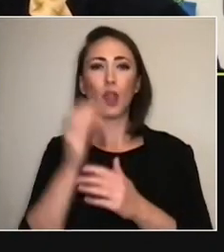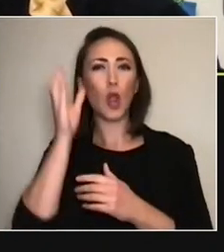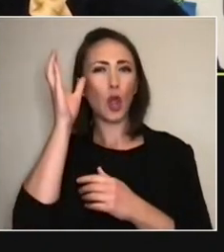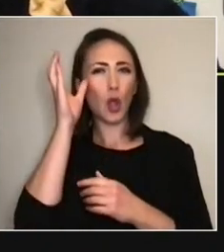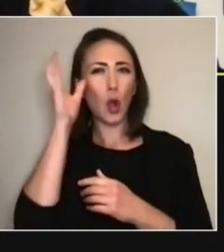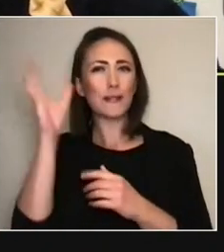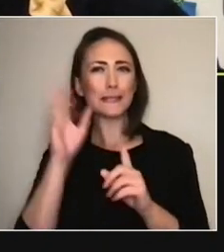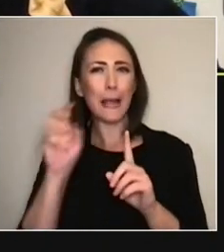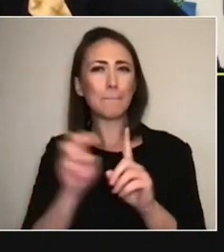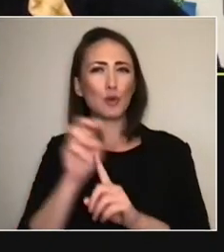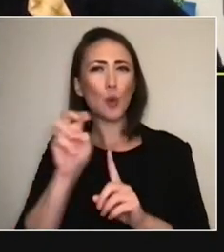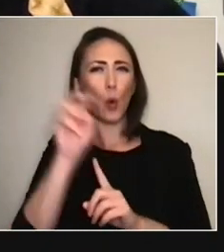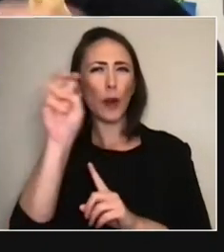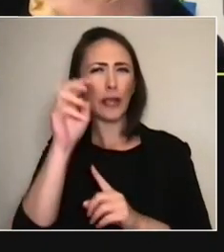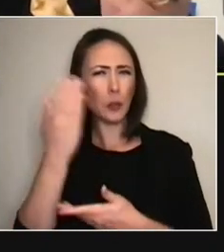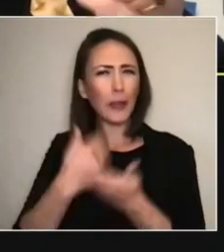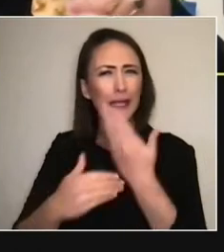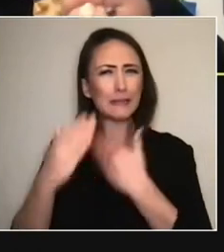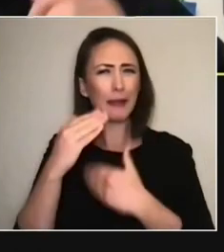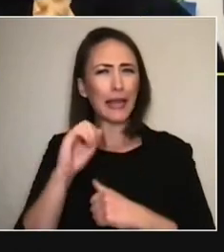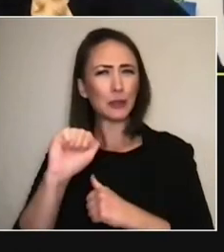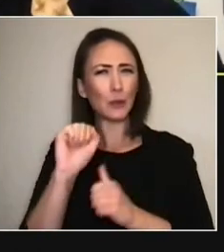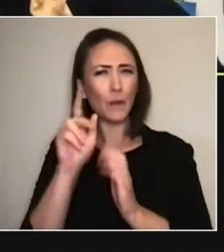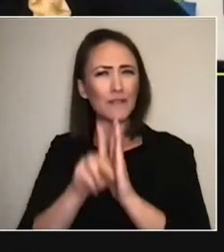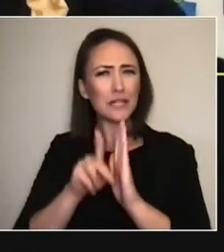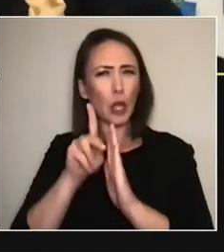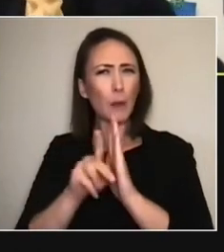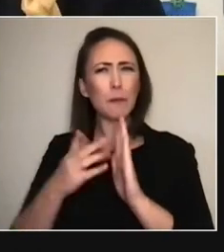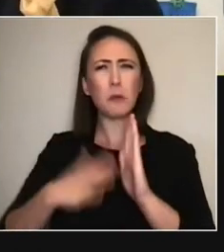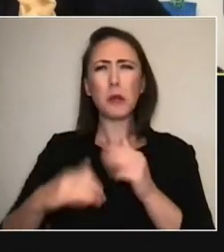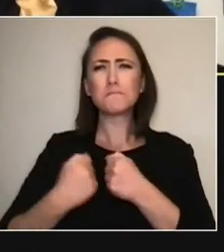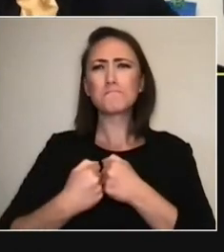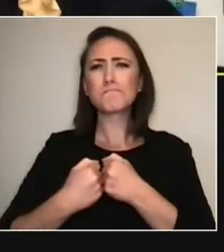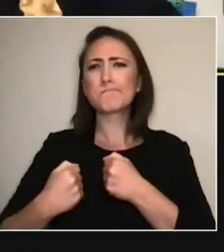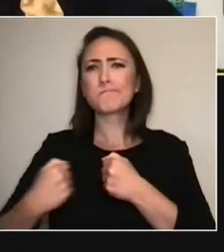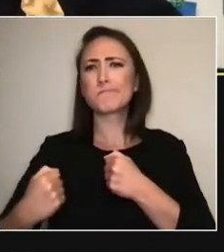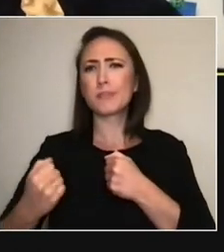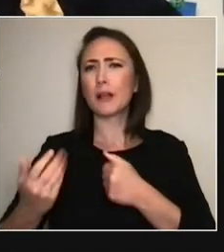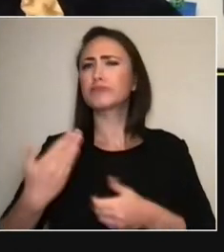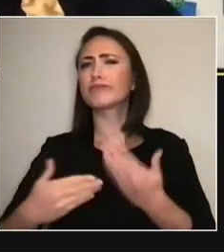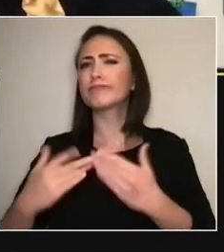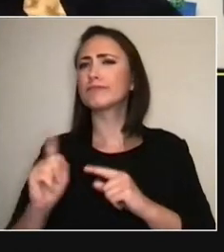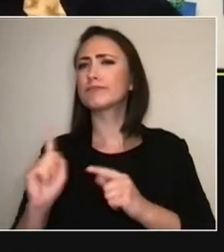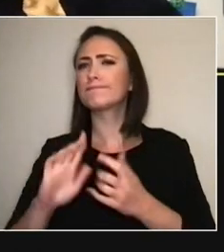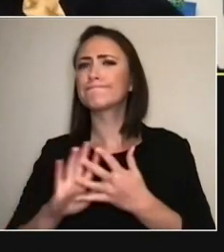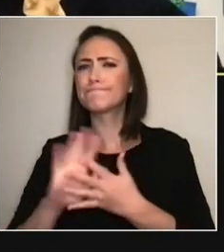Do you wanna just maybe expand that a little bit and talk about where did that come from?